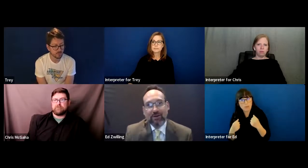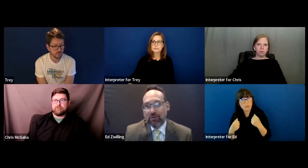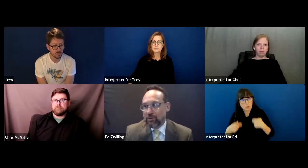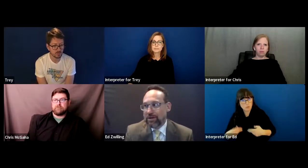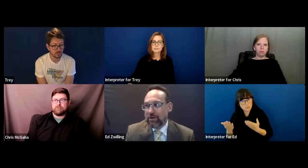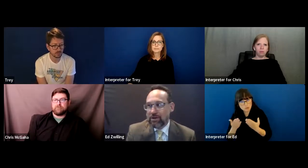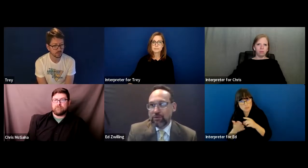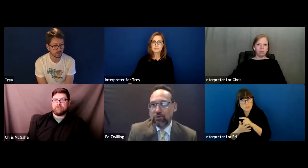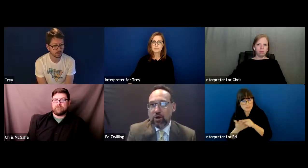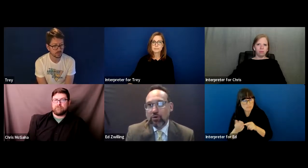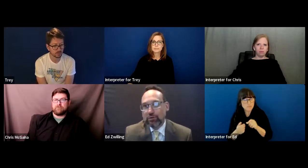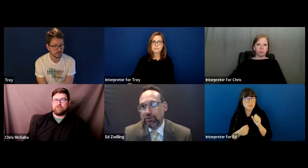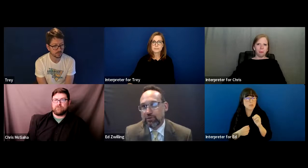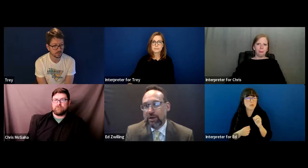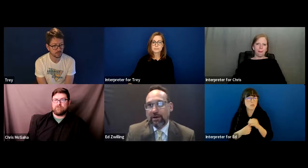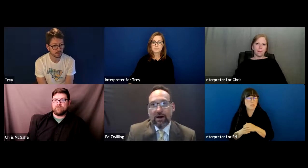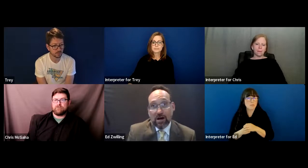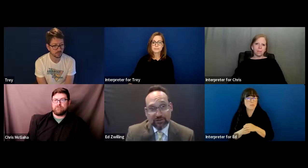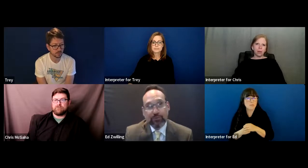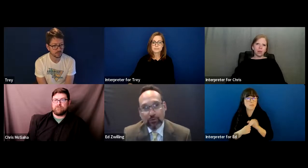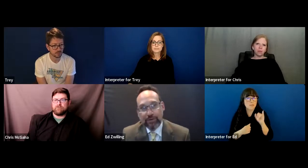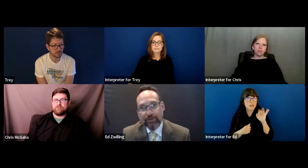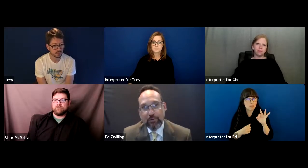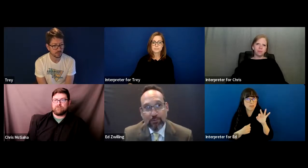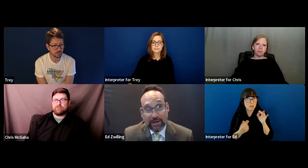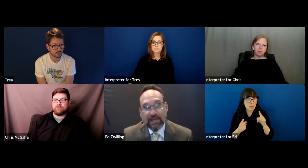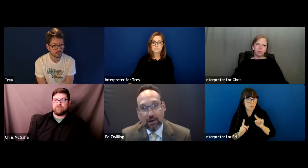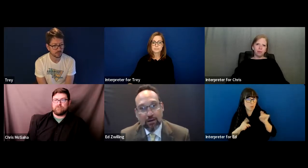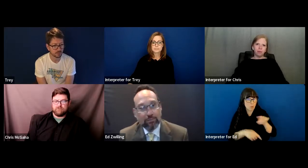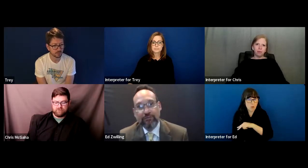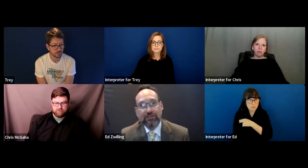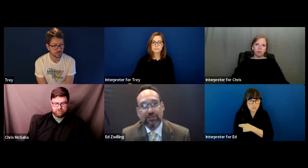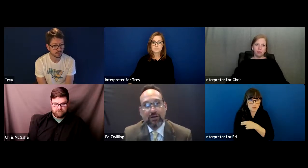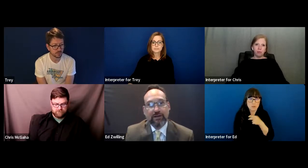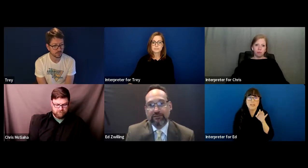So if you go to a hospital and you're a Medicare beneficiary,